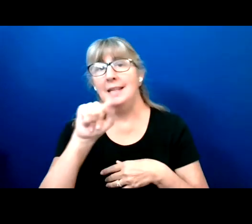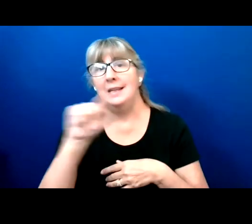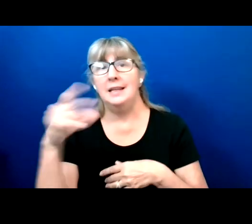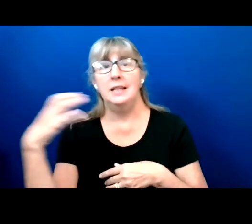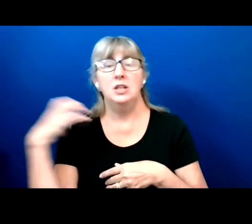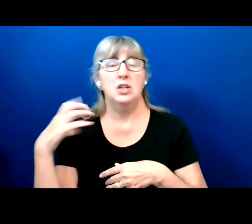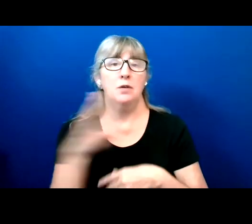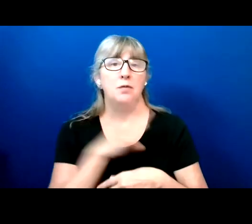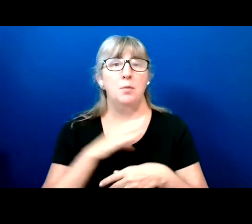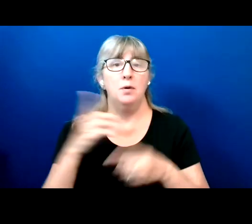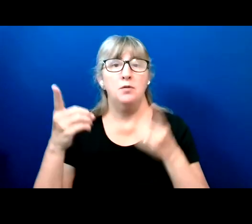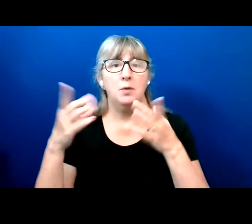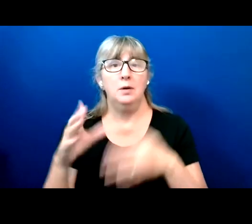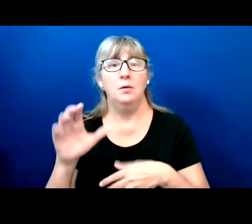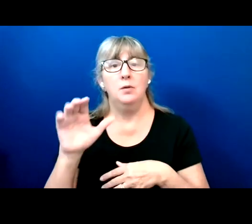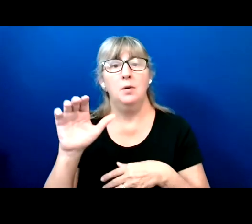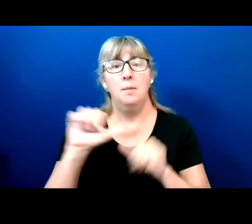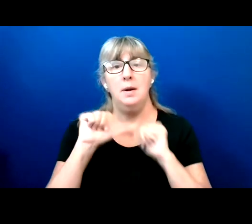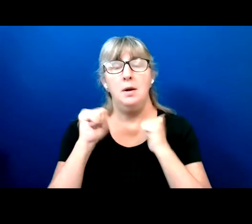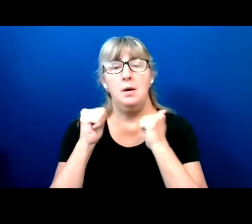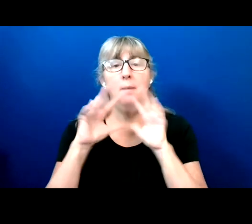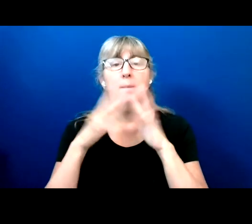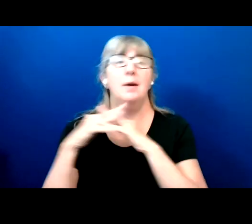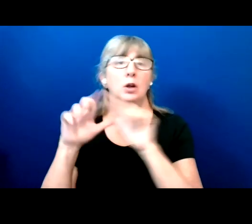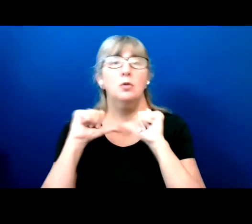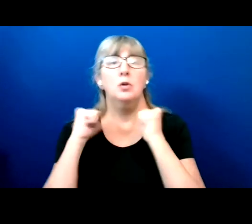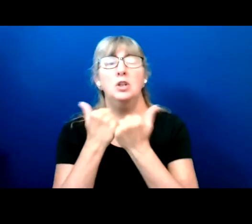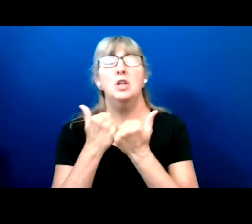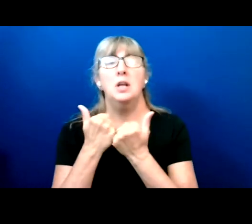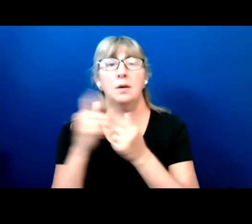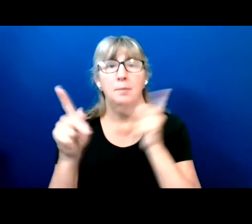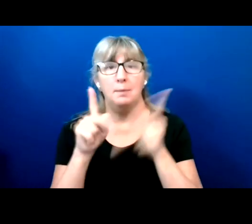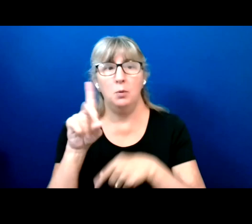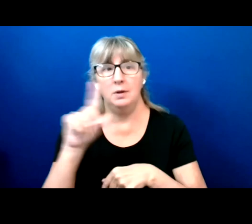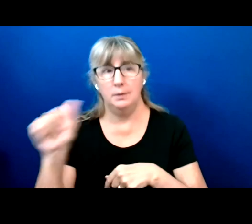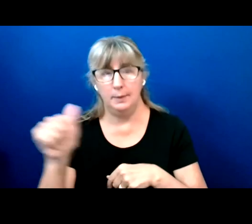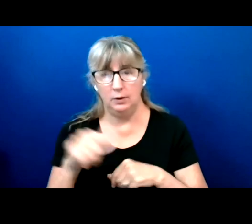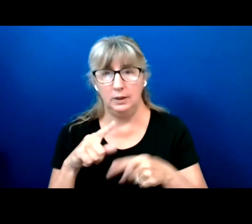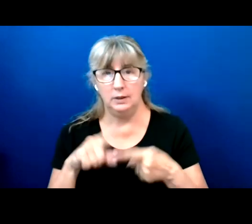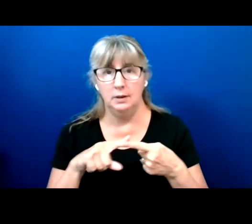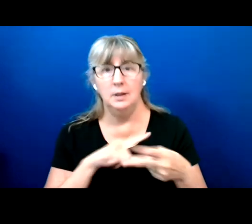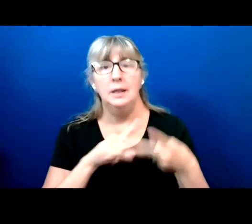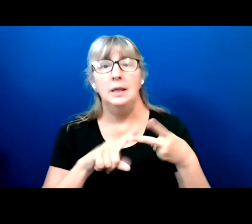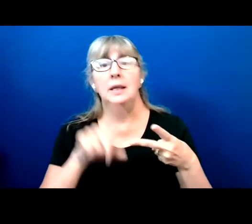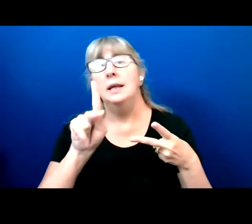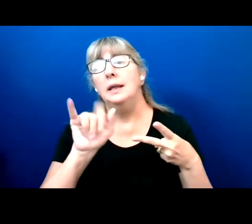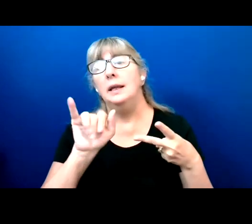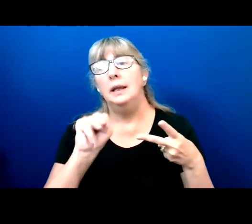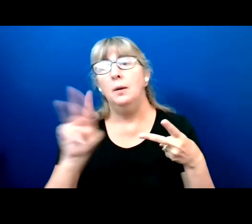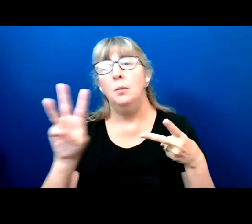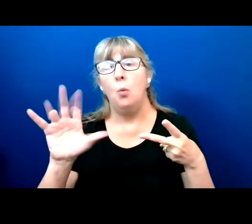for American Association of People with Disabilities. And Kim Wyman is the secretary of State of Washington.